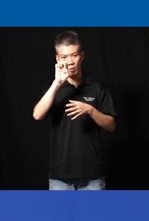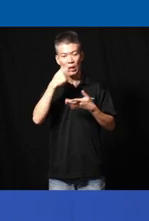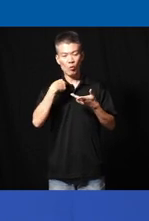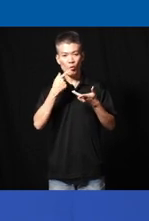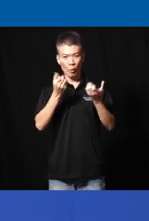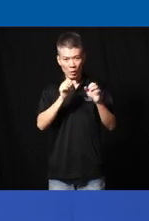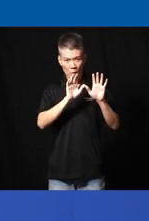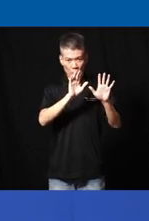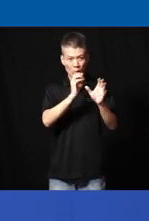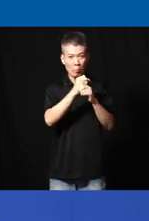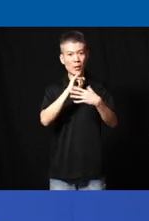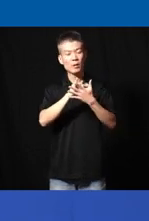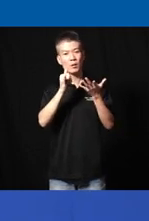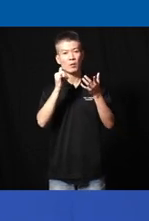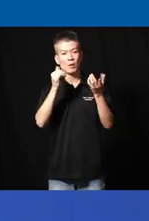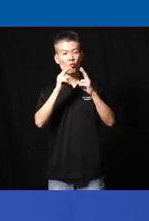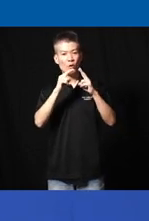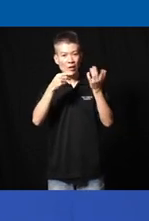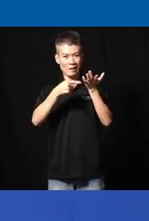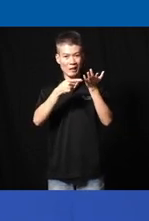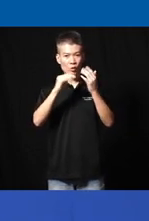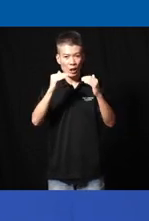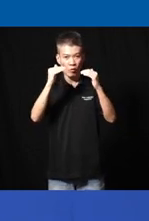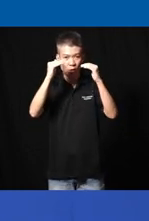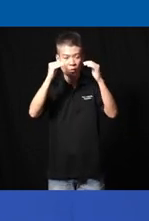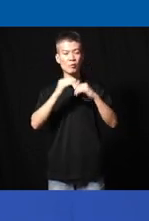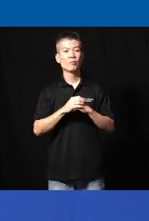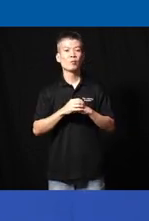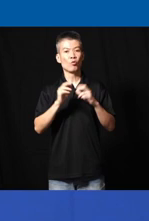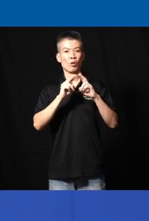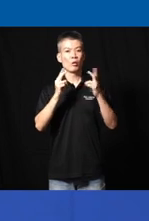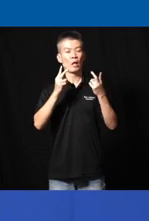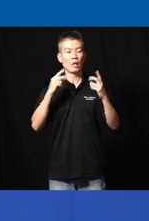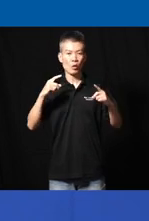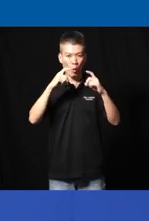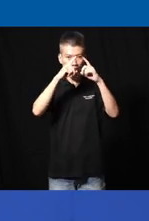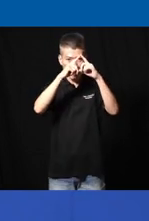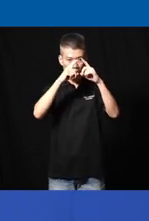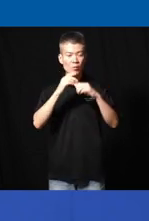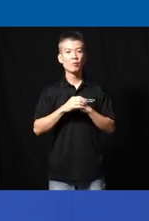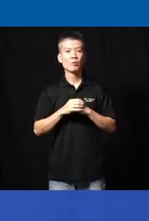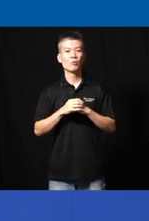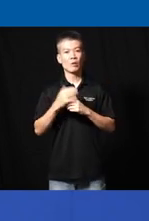make things very technologically advanced very uh complex so there's always you know on one end on